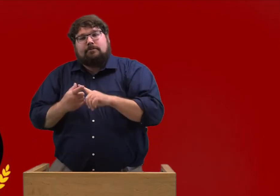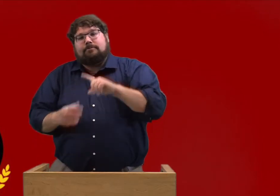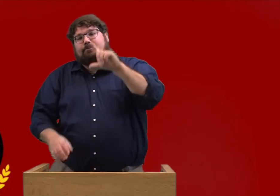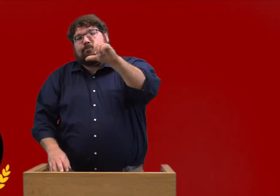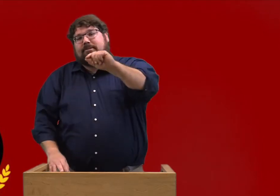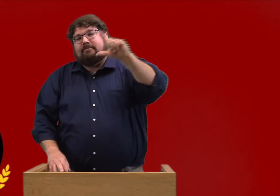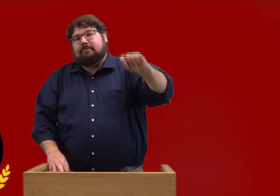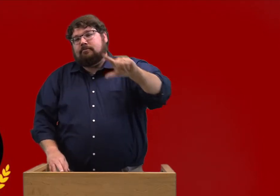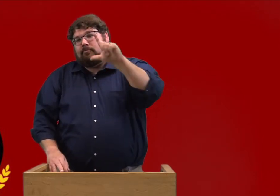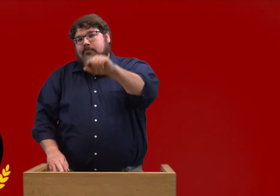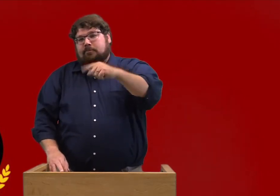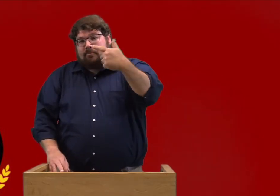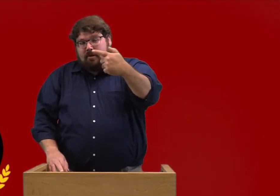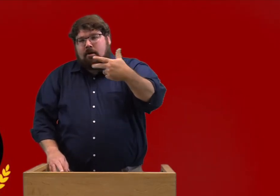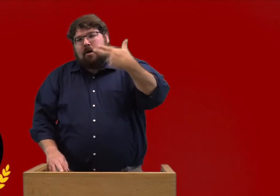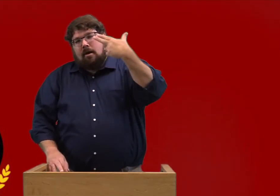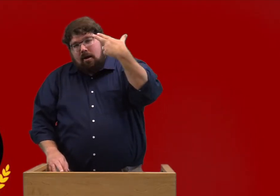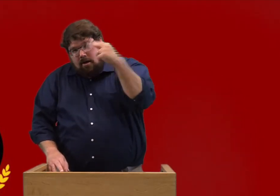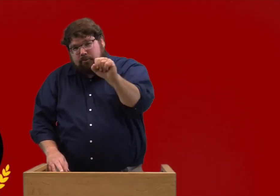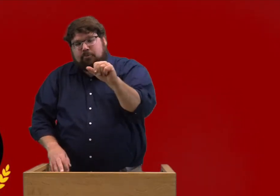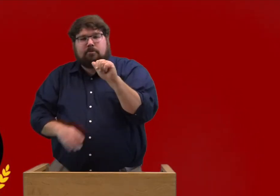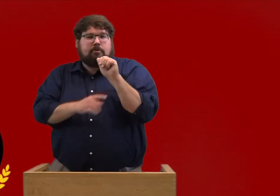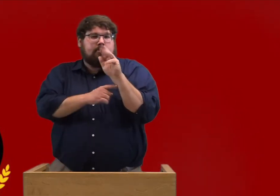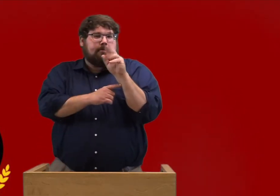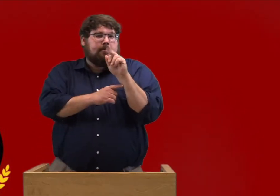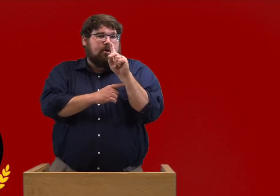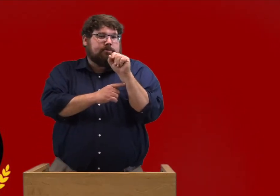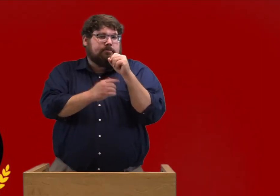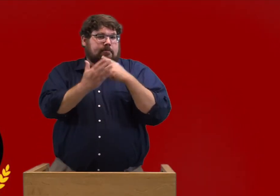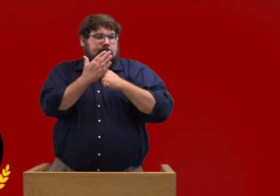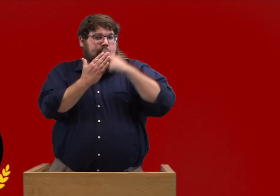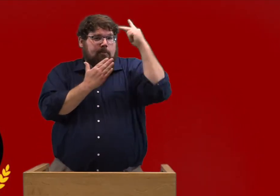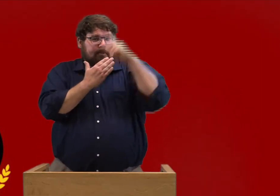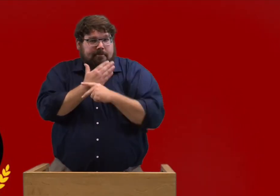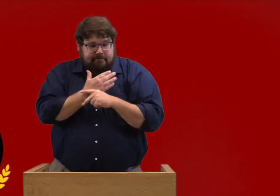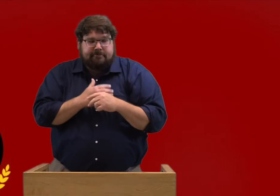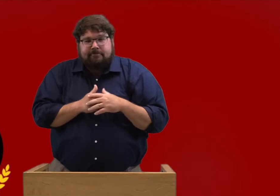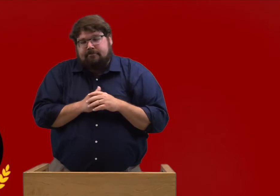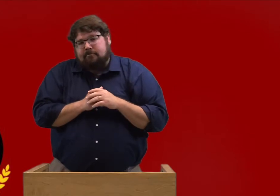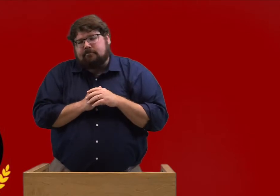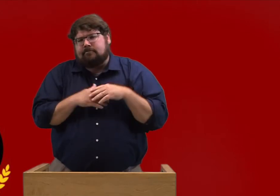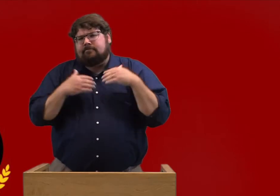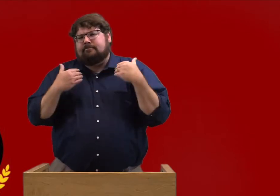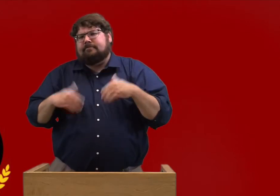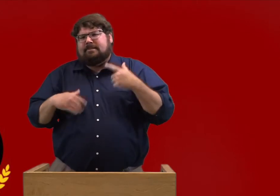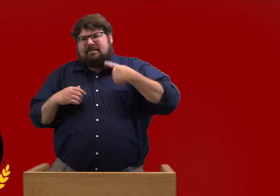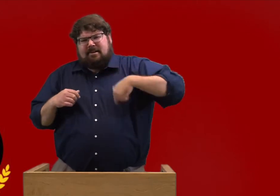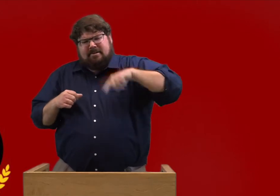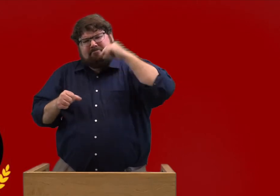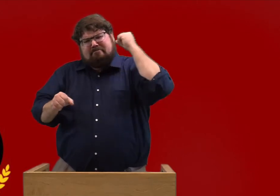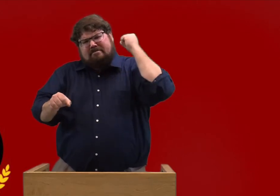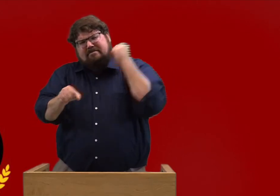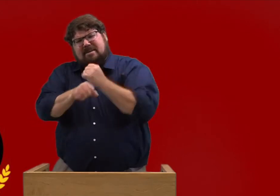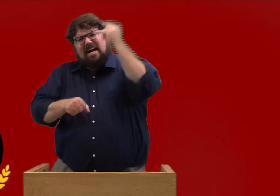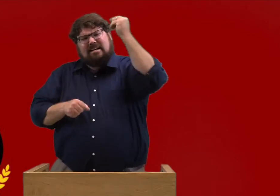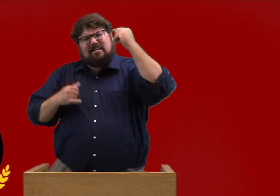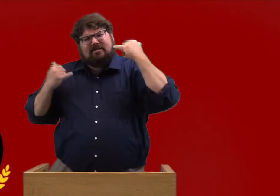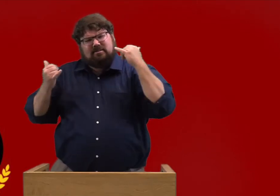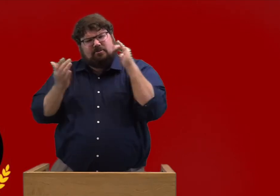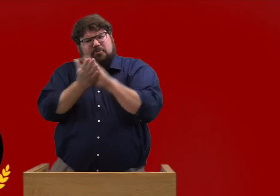Hello and welcome to the 2020-2021 high school awards program. Wow!